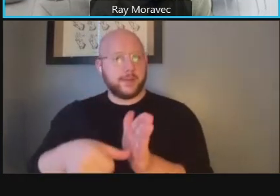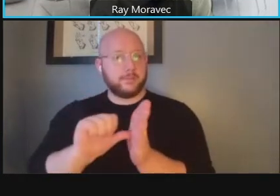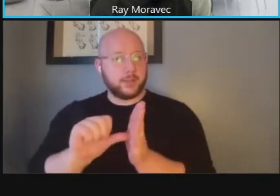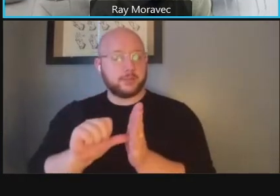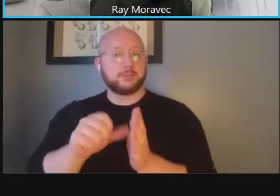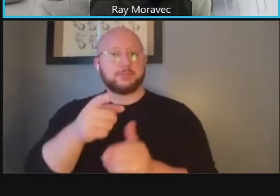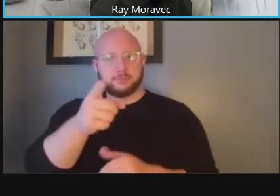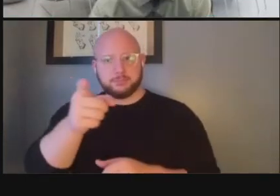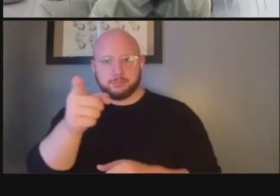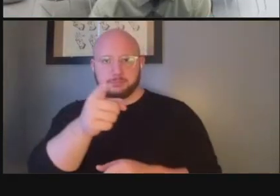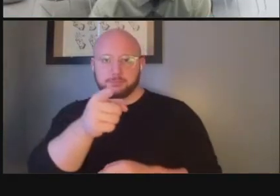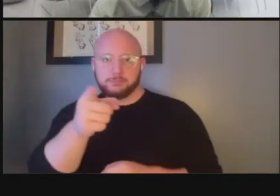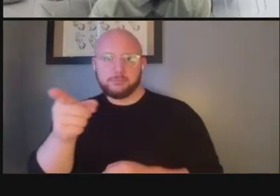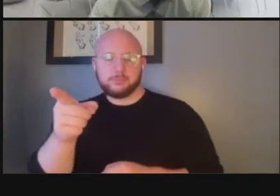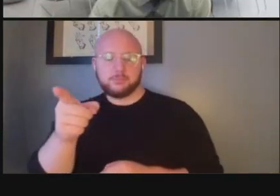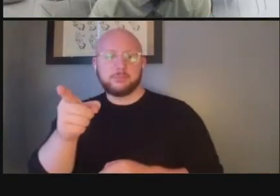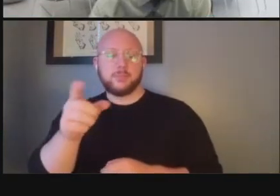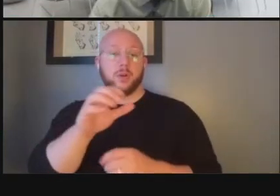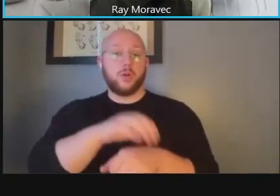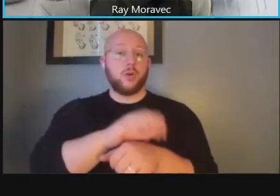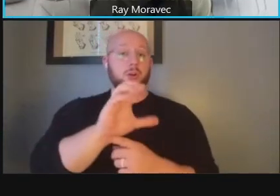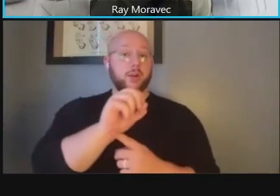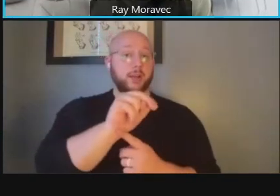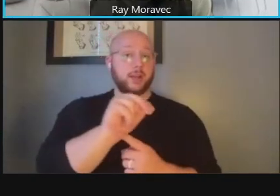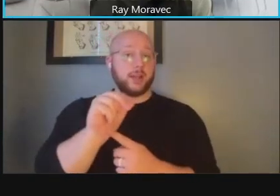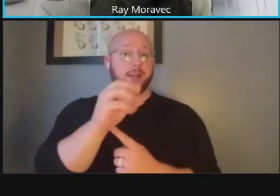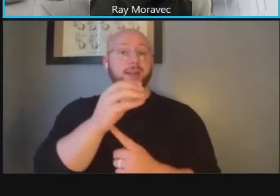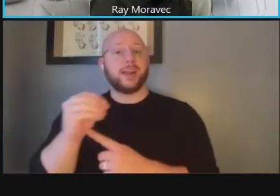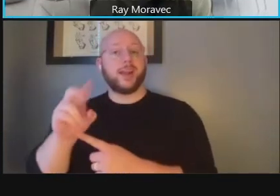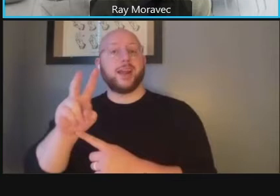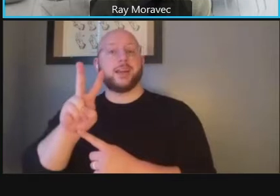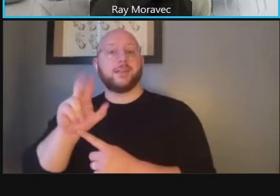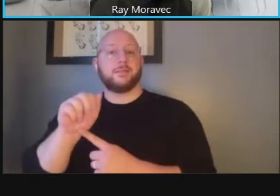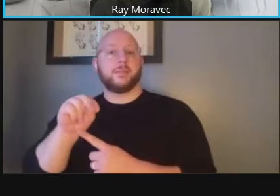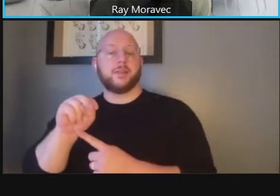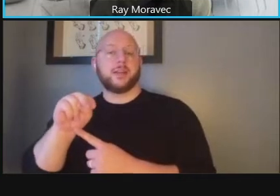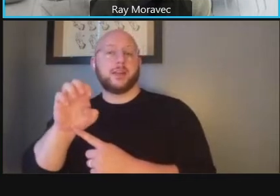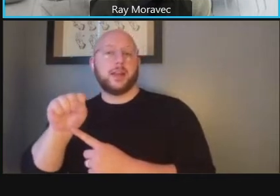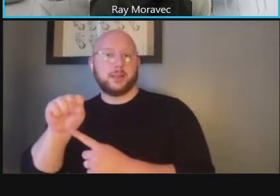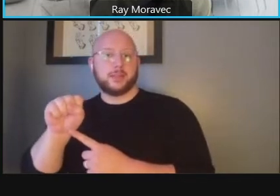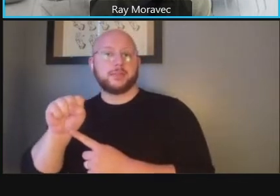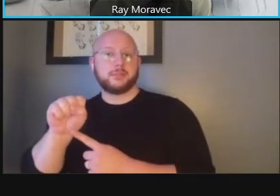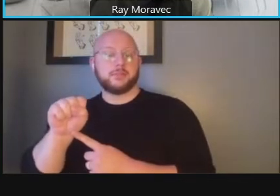along both connecticut and ben ness you see here connecticut avenue the seven different